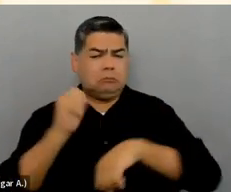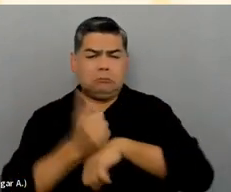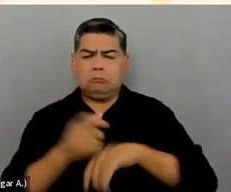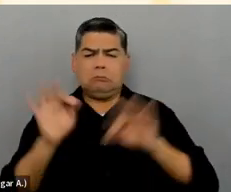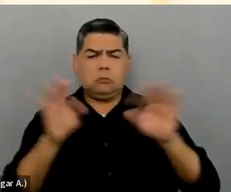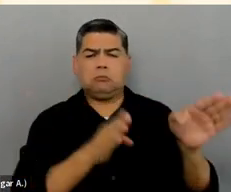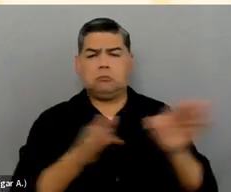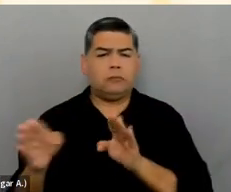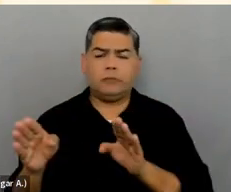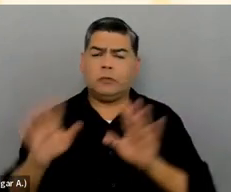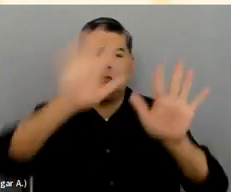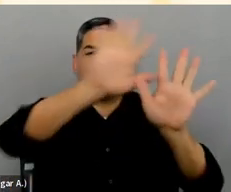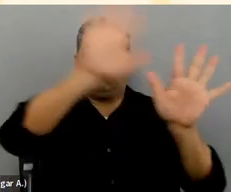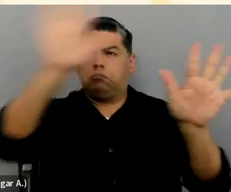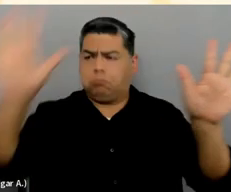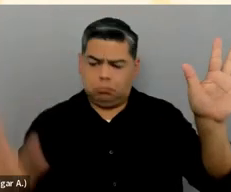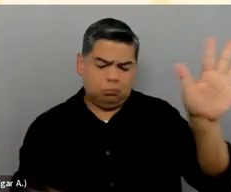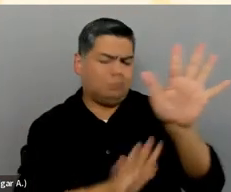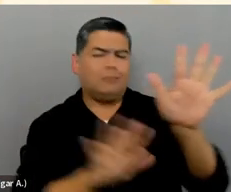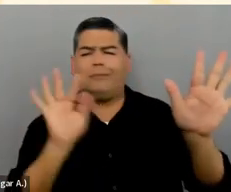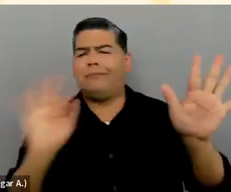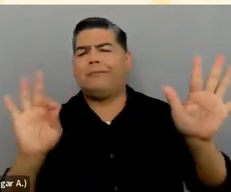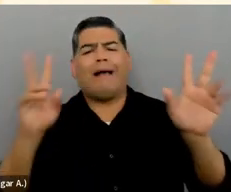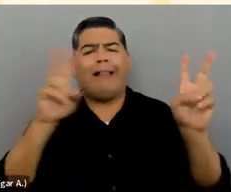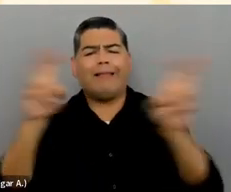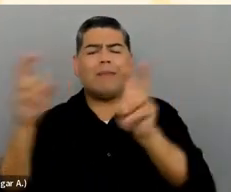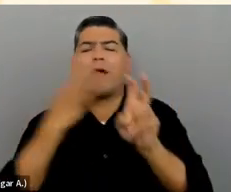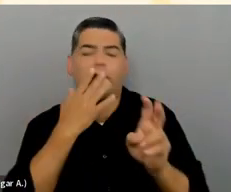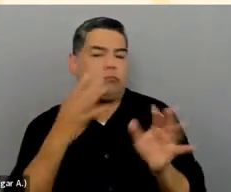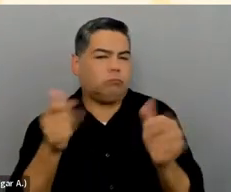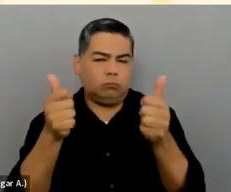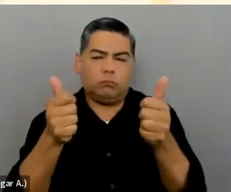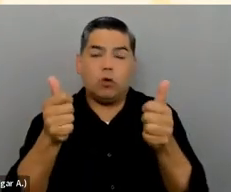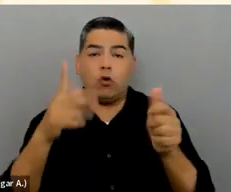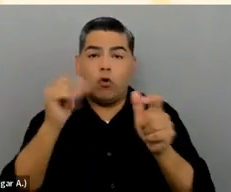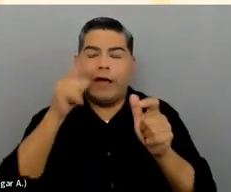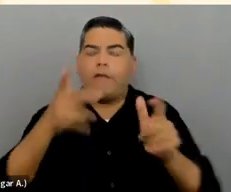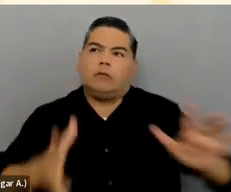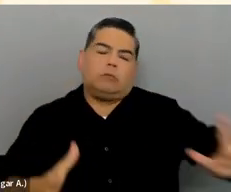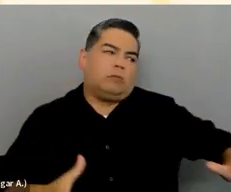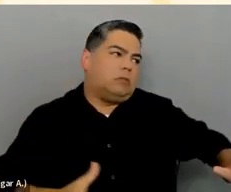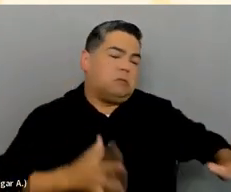your theme colors are appropriate, you don't have bells and whistles happening all over the place.